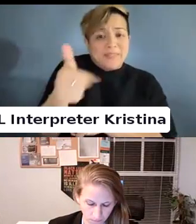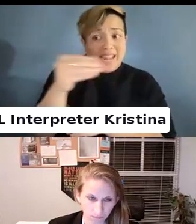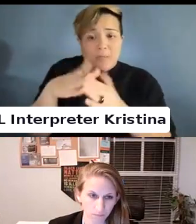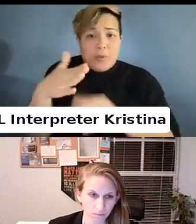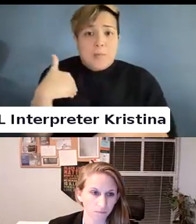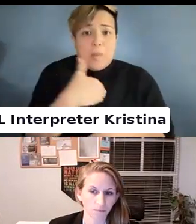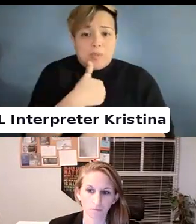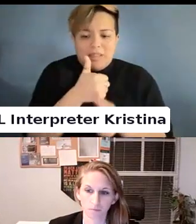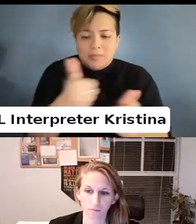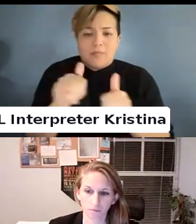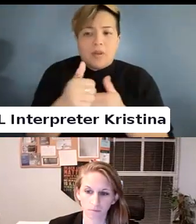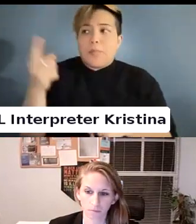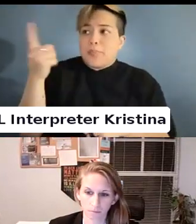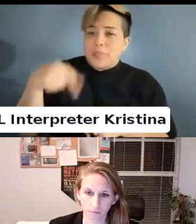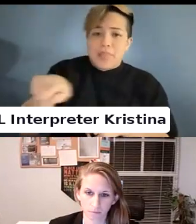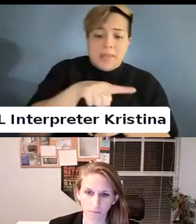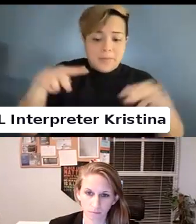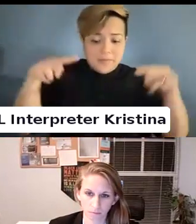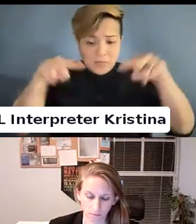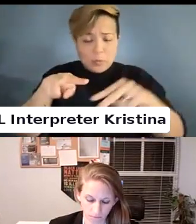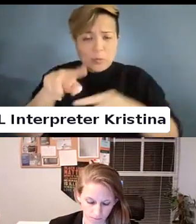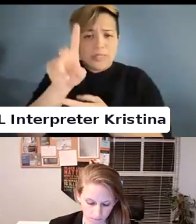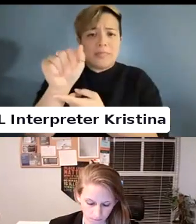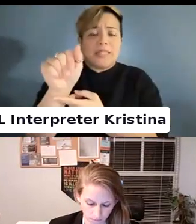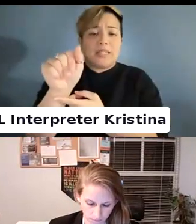view disability. How they view trans folks.